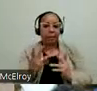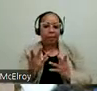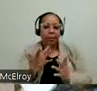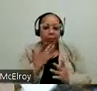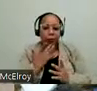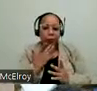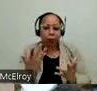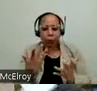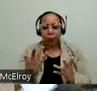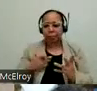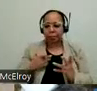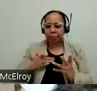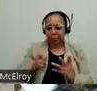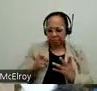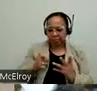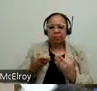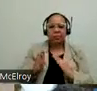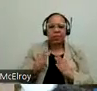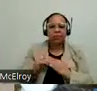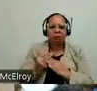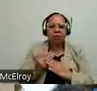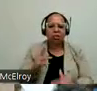prefer fresh fruits and vegetables to be delivered to their home. We